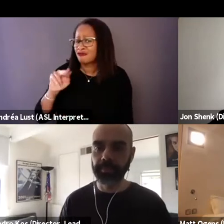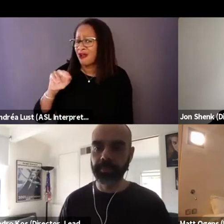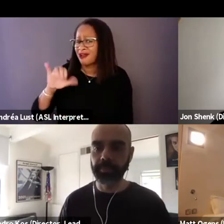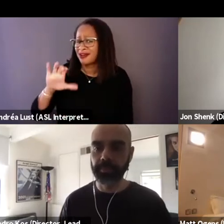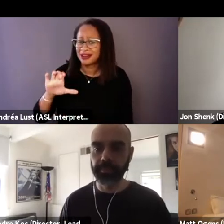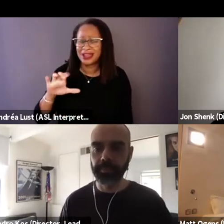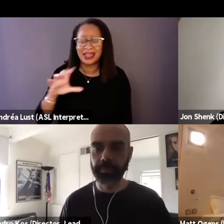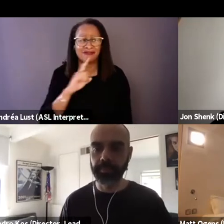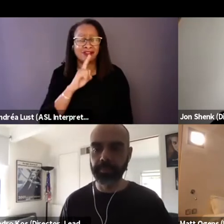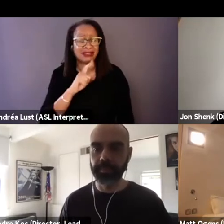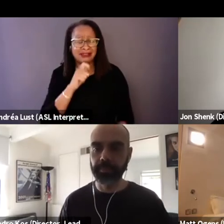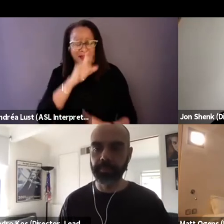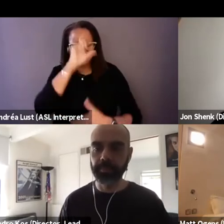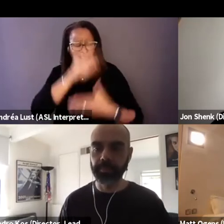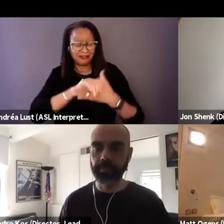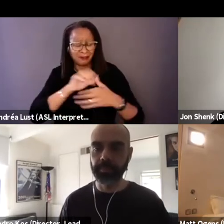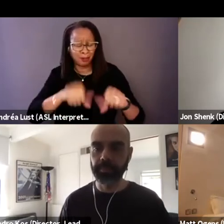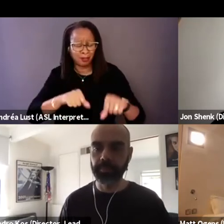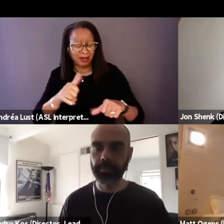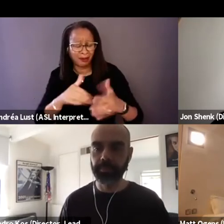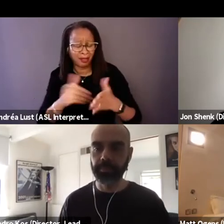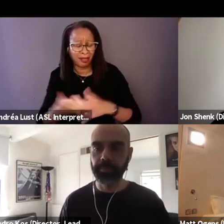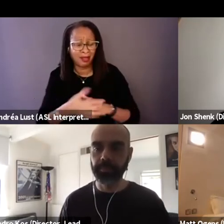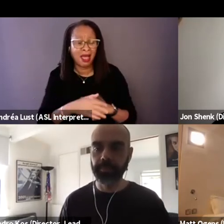So to combine with animation,